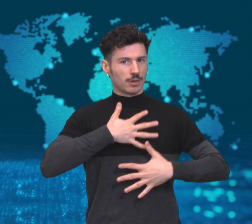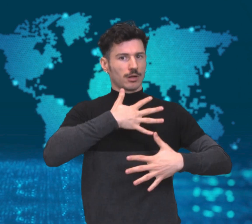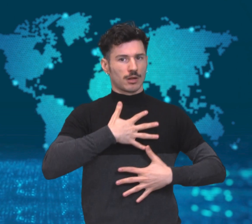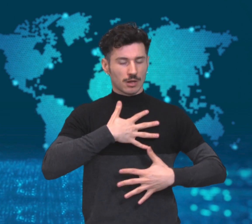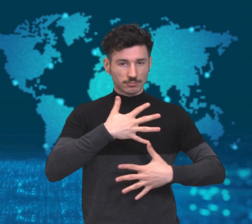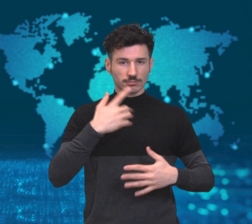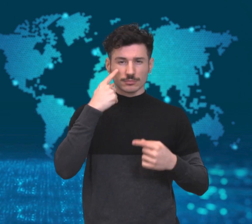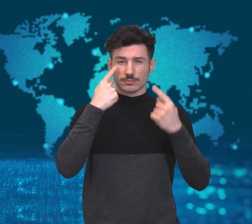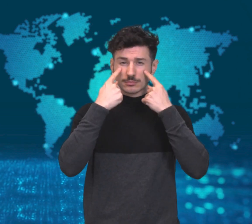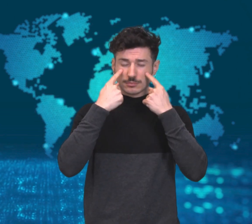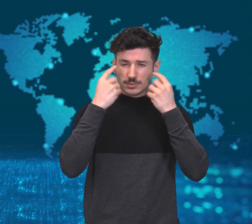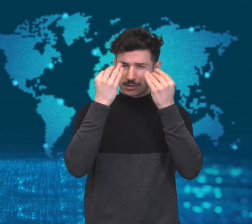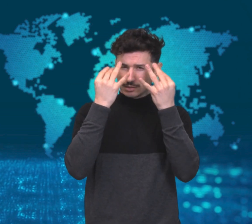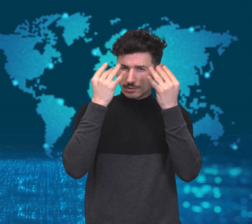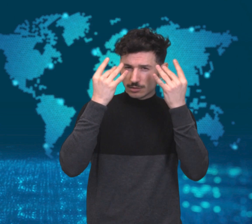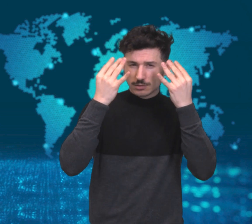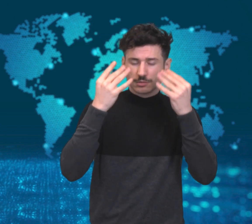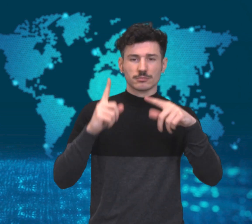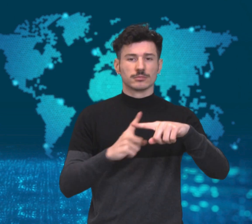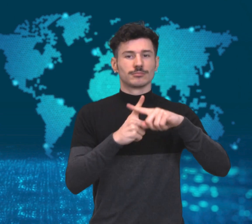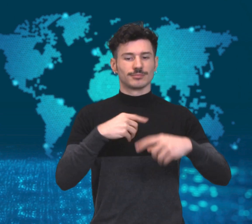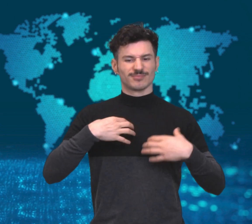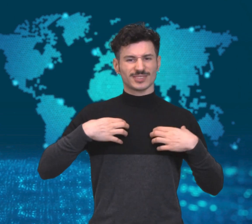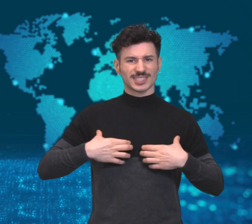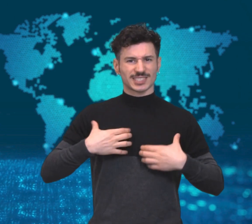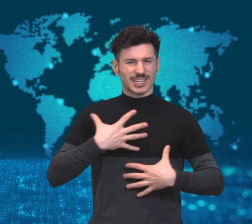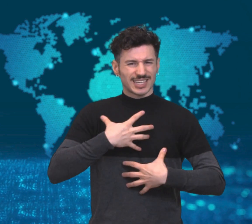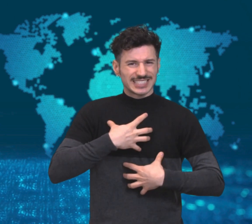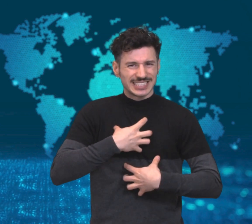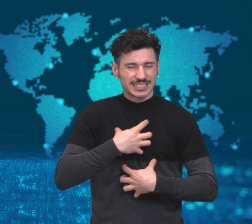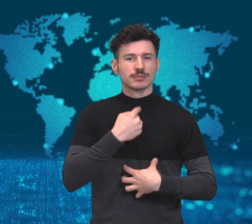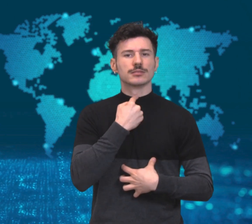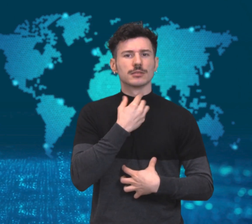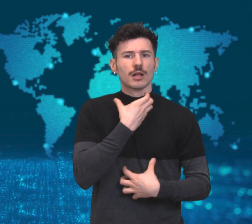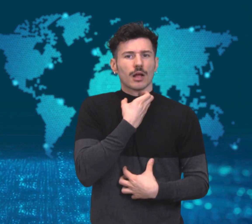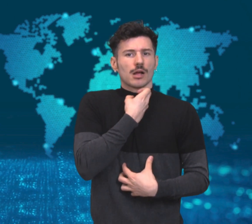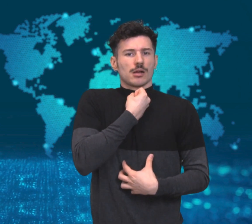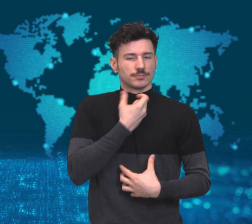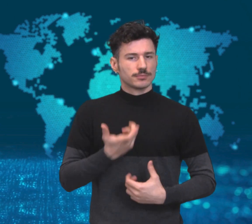symptoms of breathing difficulty, burning eyes,